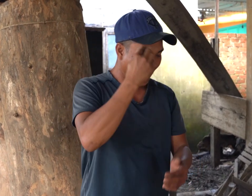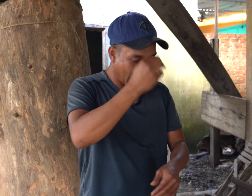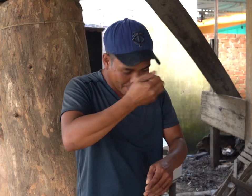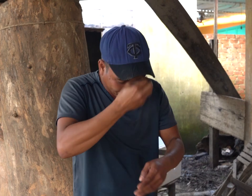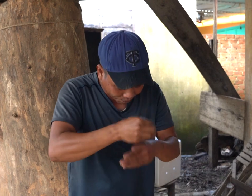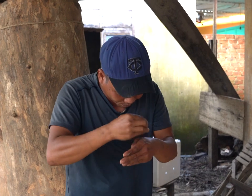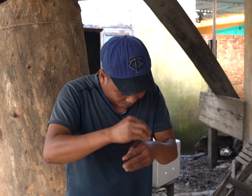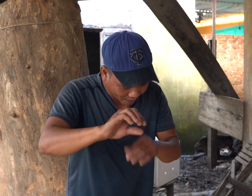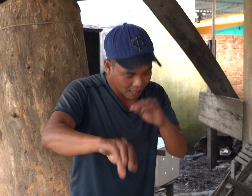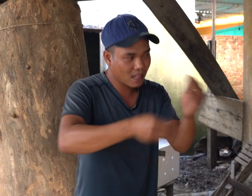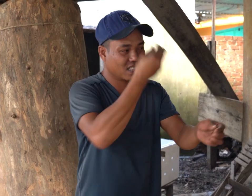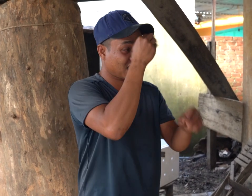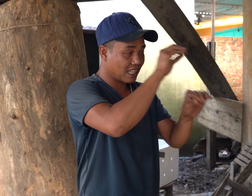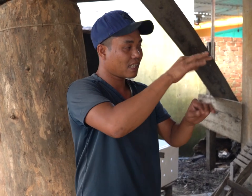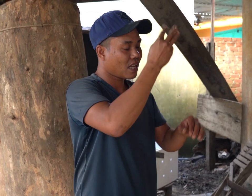I learn different skills until now.